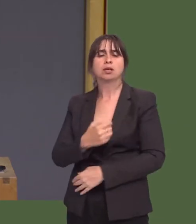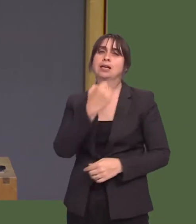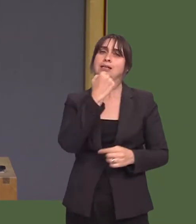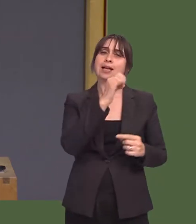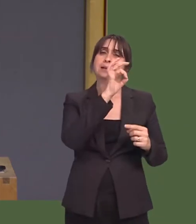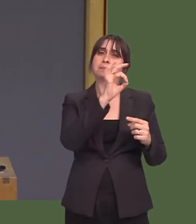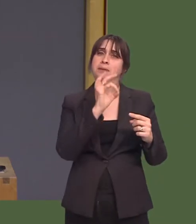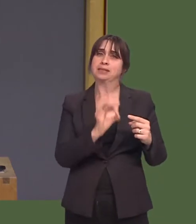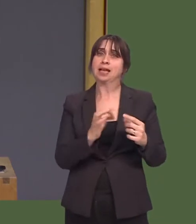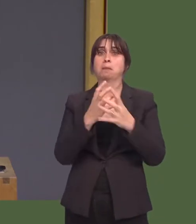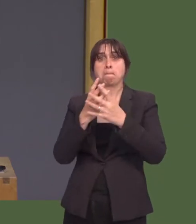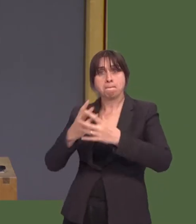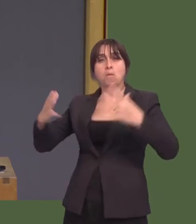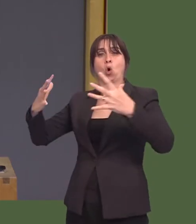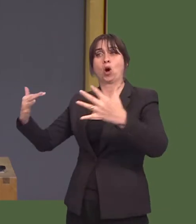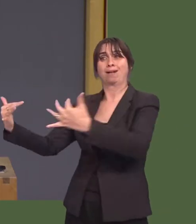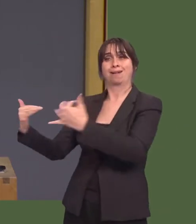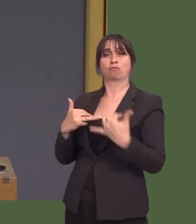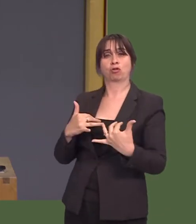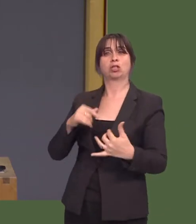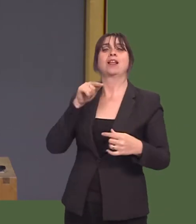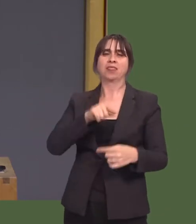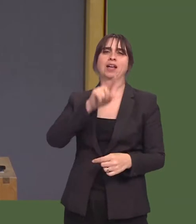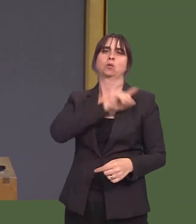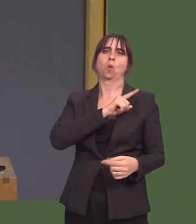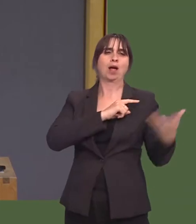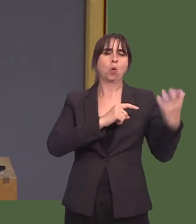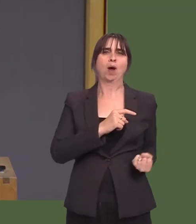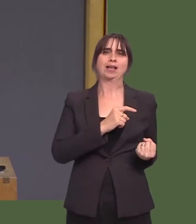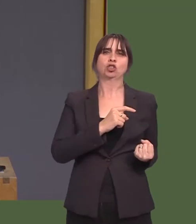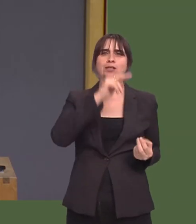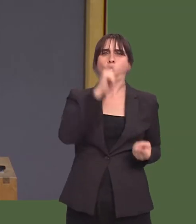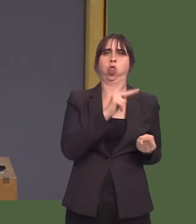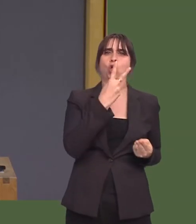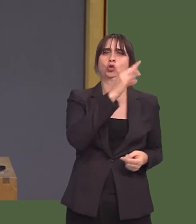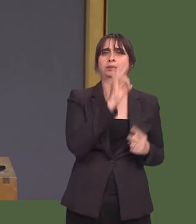proportion of immigrants is associated with a 2 per cent reduction in pay in the semi- and unskilled services sector.